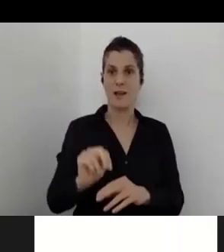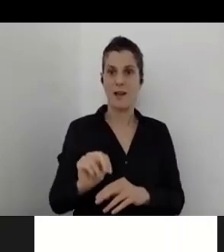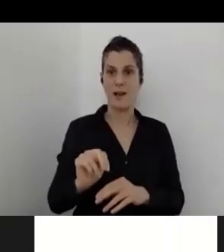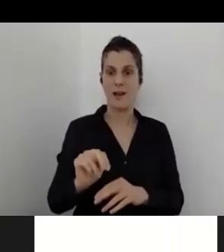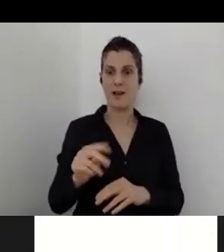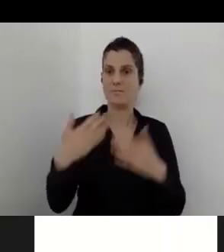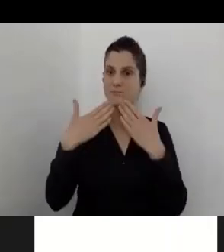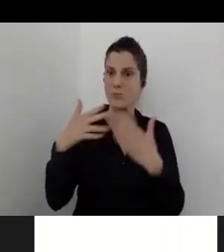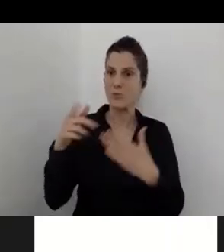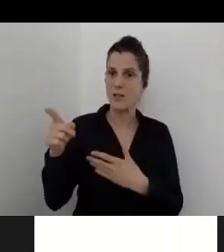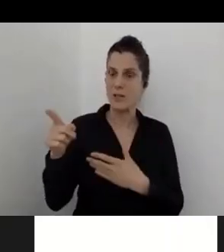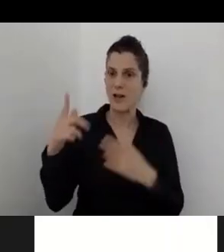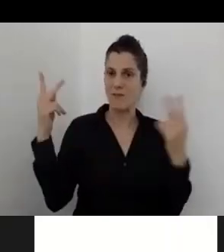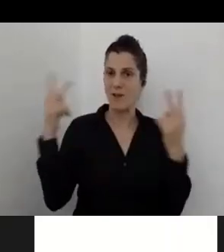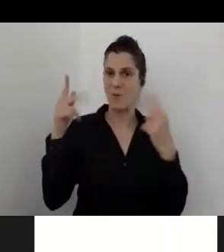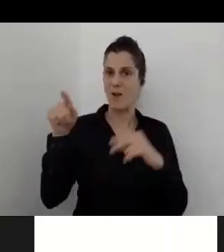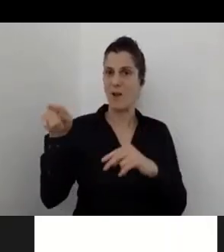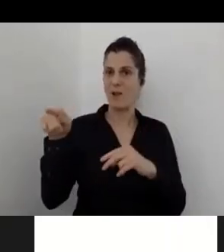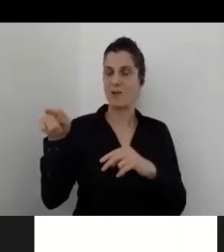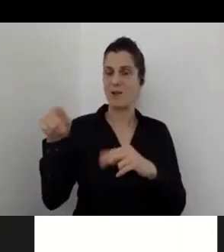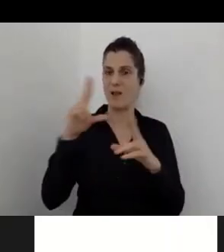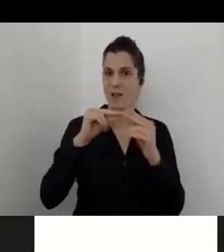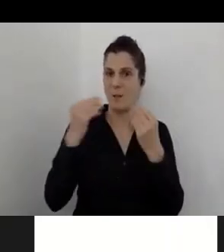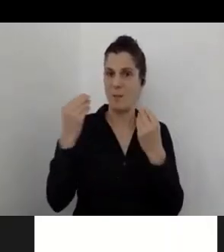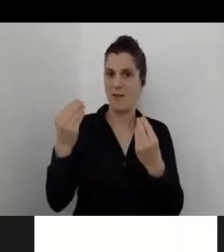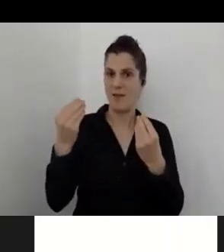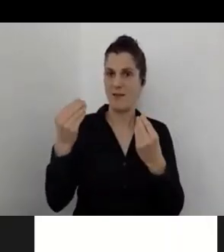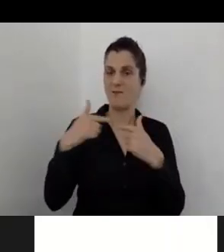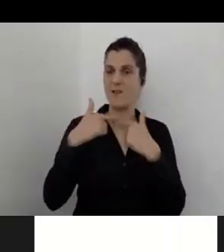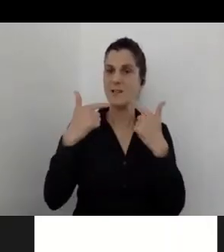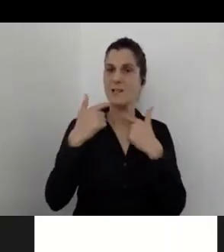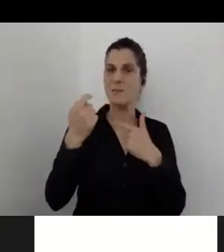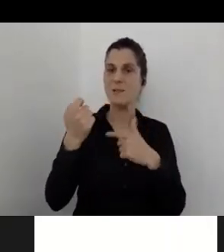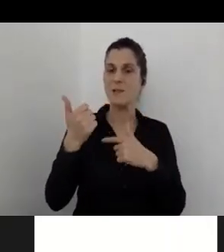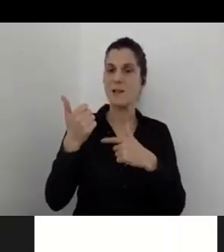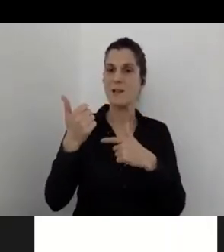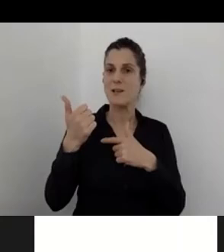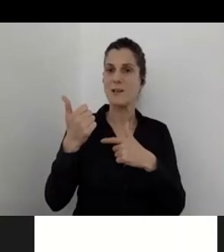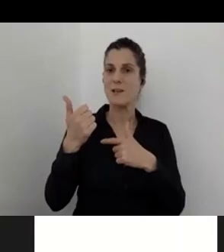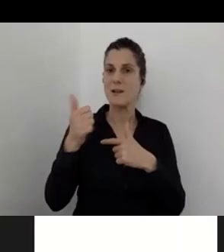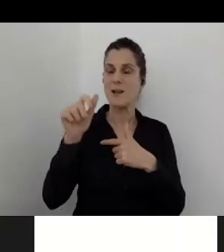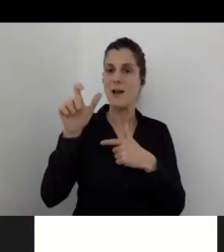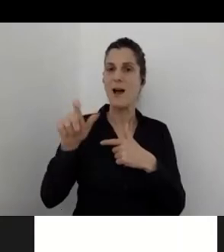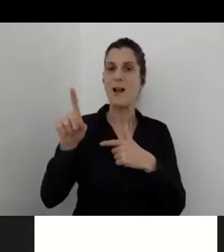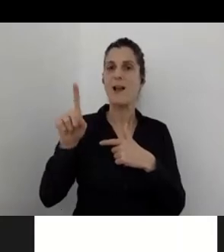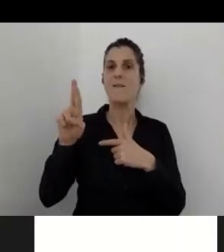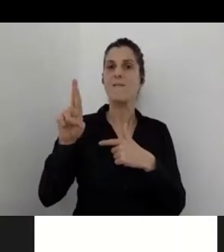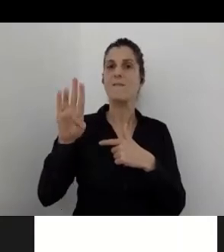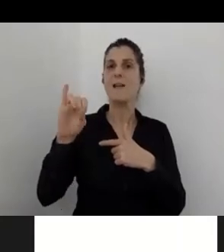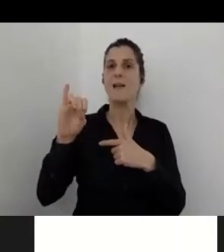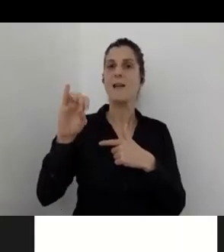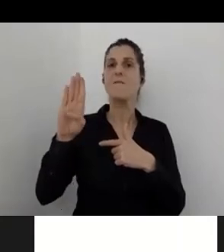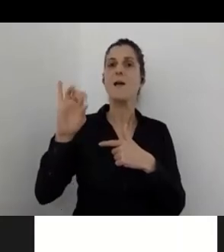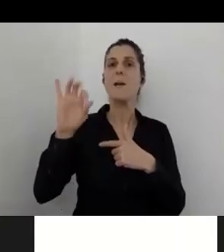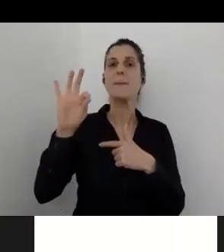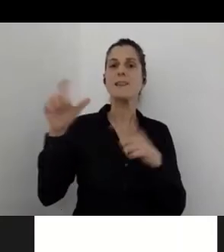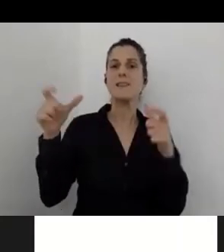you will talk and explain a bit about Verbit and the solution. But without any further ado,